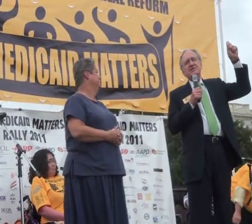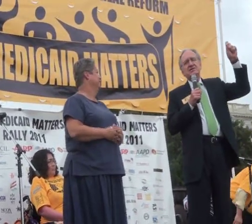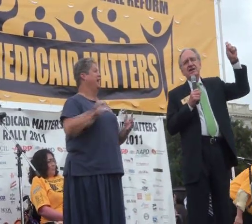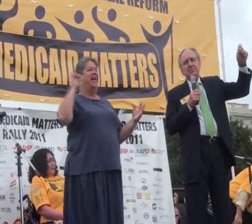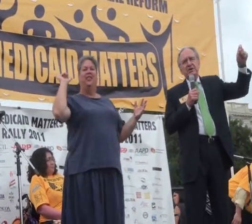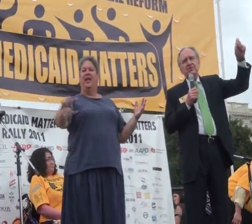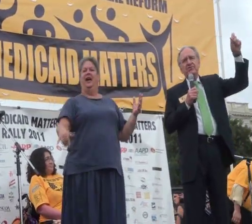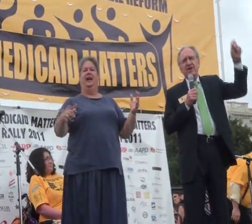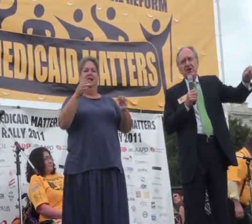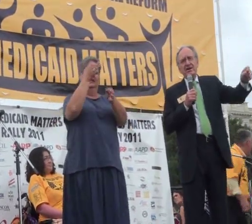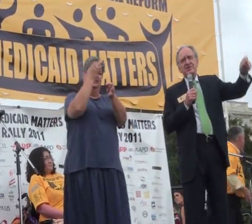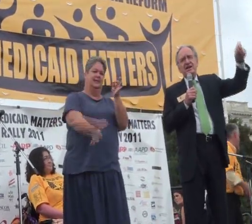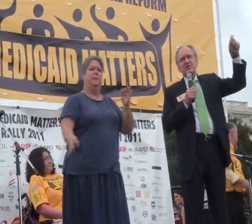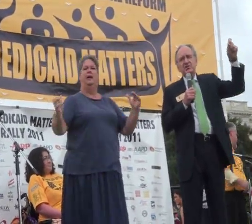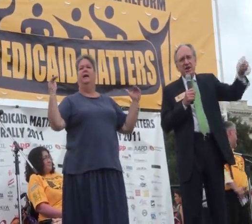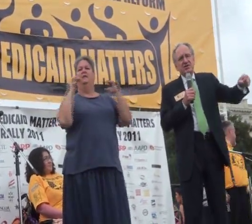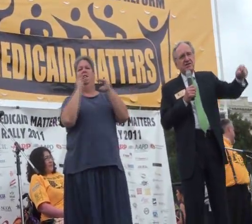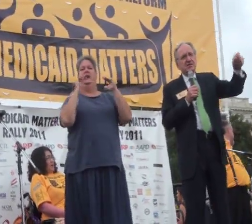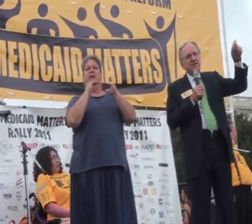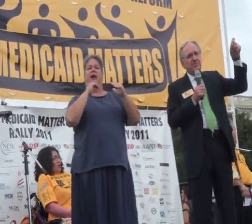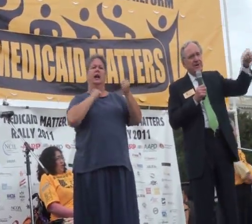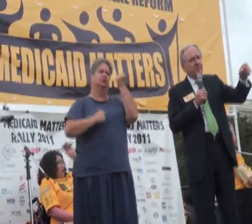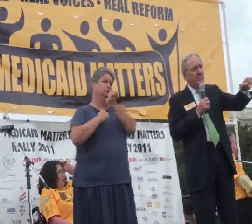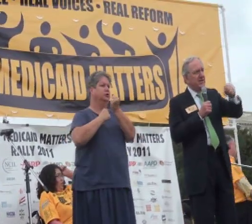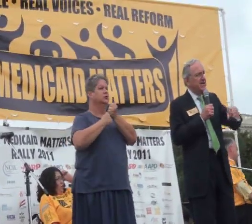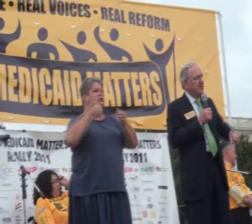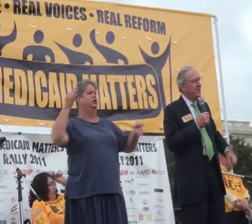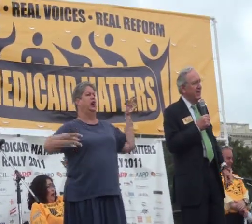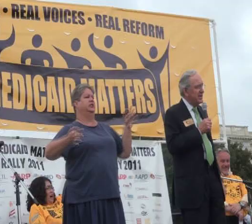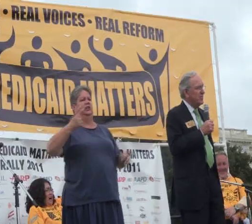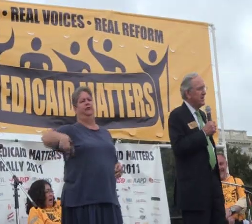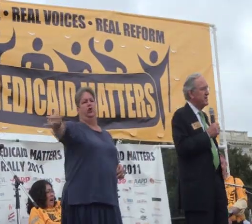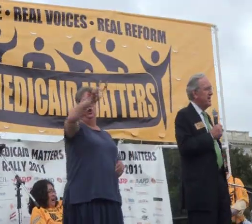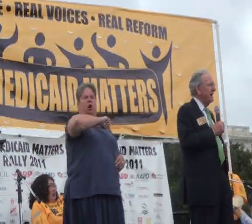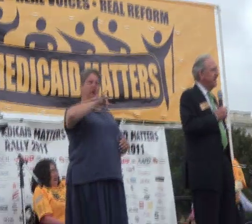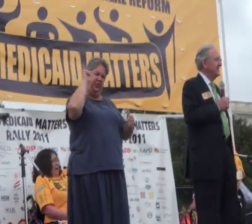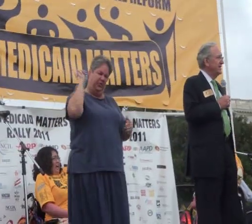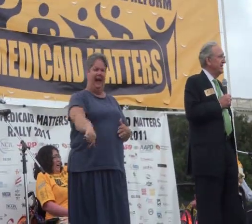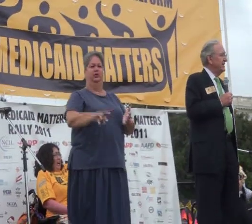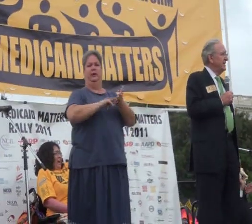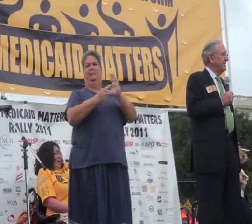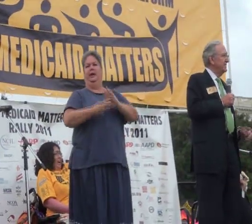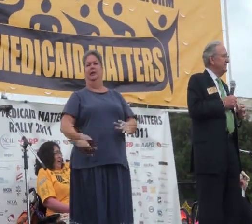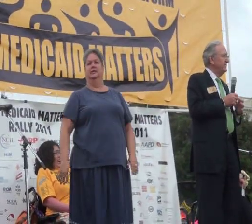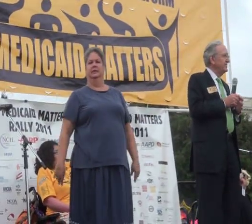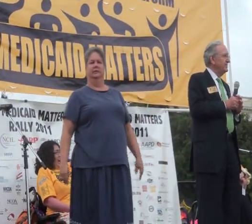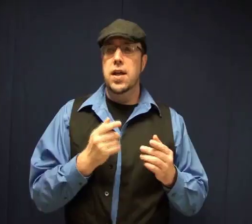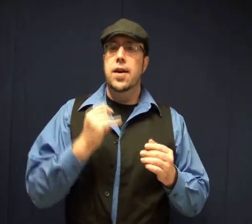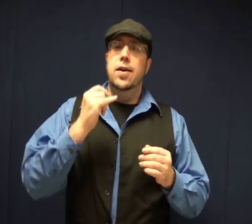That is a simple fair equal justice for all of you. That is what it means.